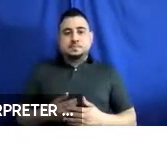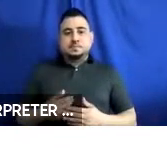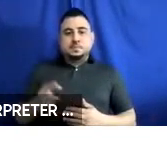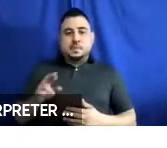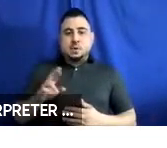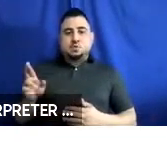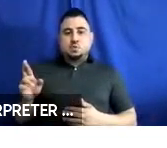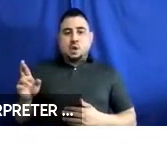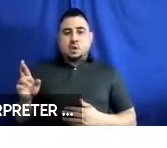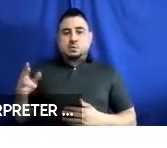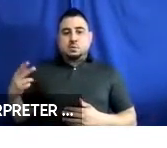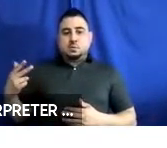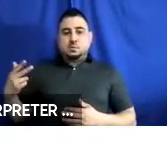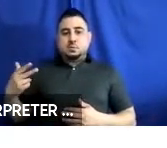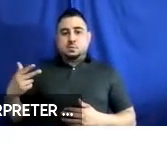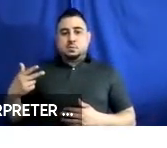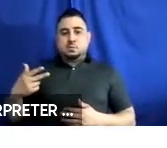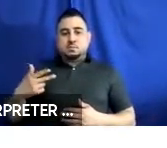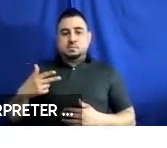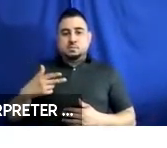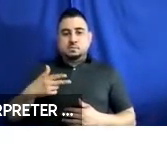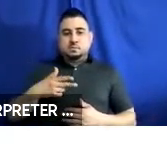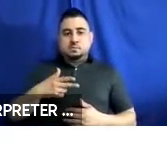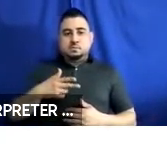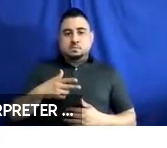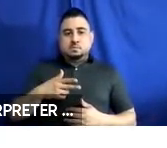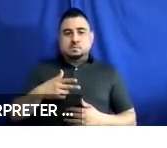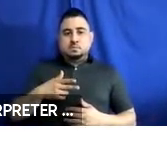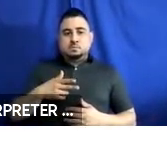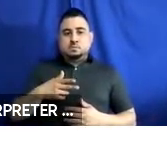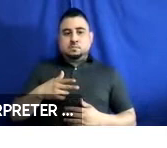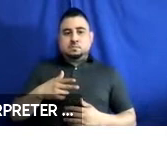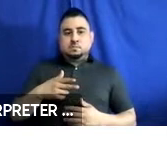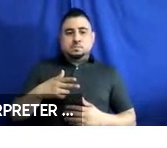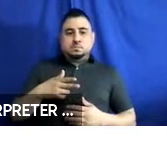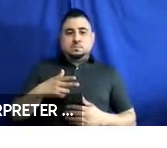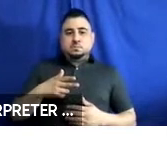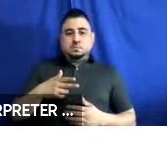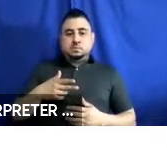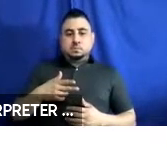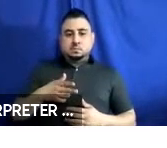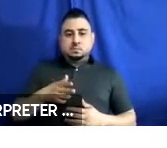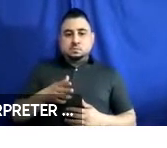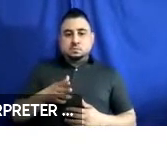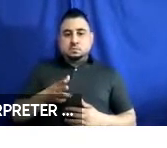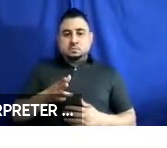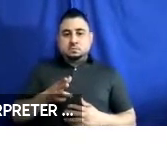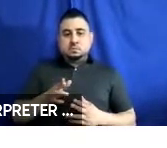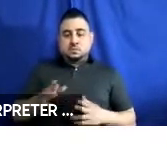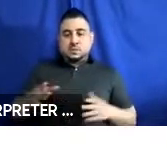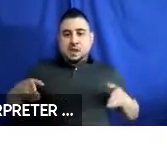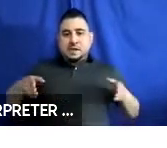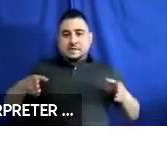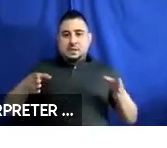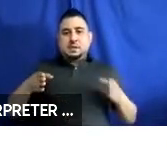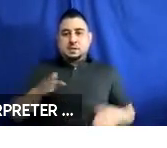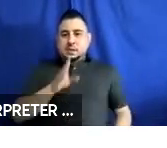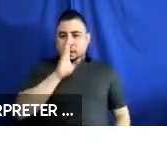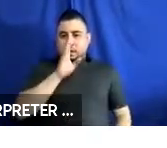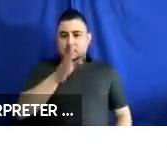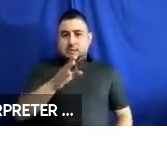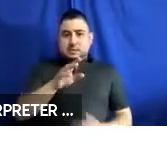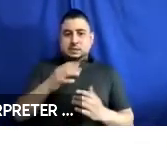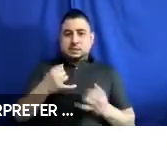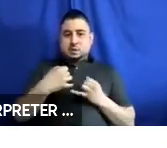door. She maneuvers the wheelchair and aligns it with the center line. She is lifting up